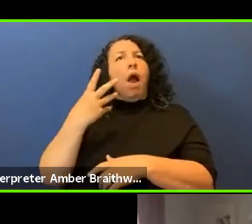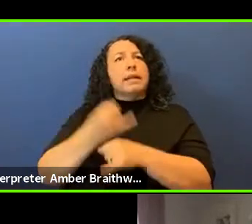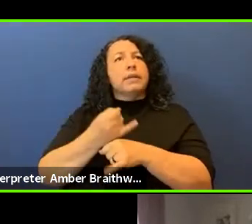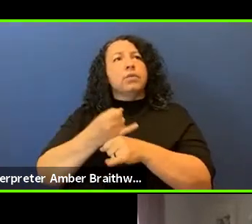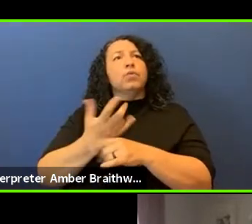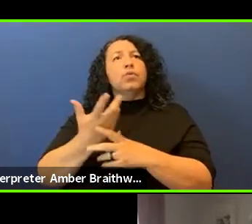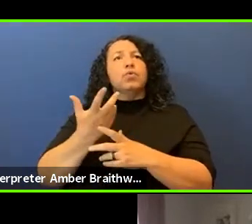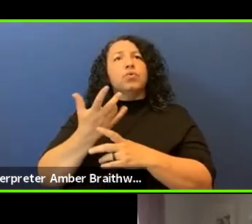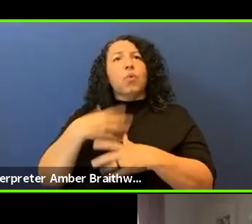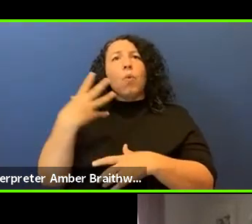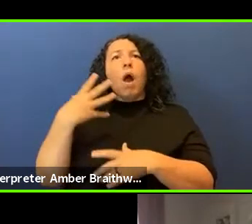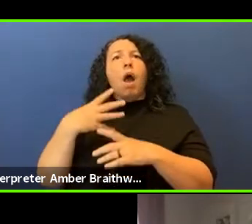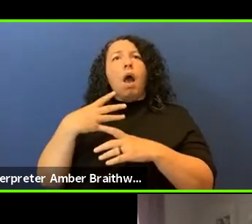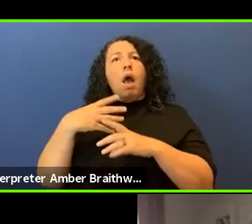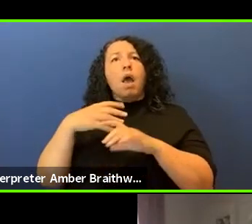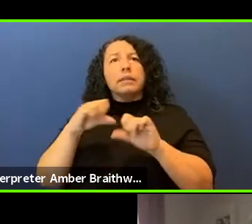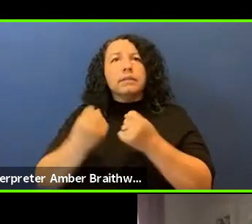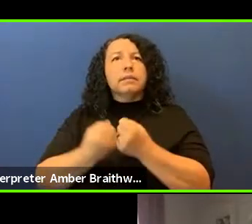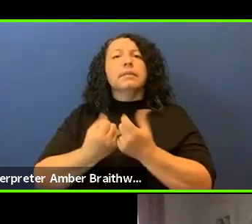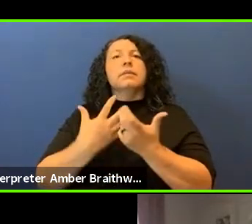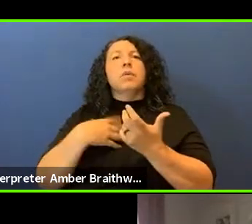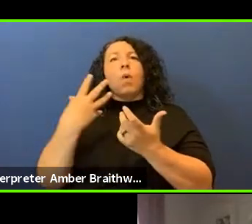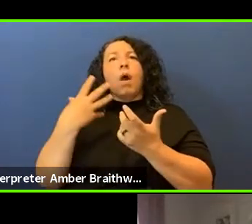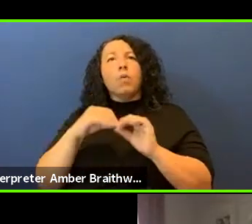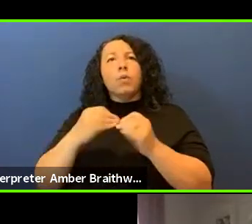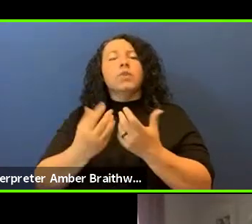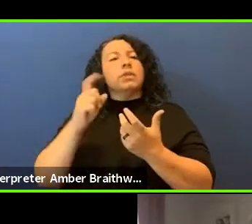for where we're at. This isn't just an issue